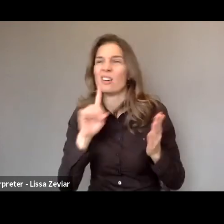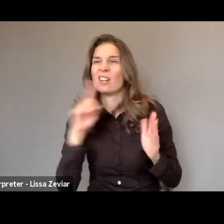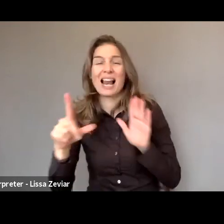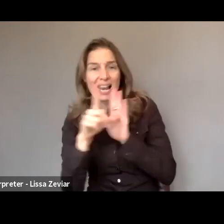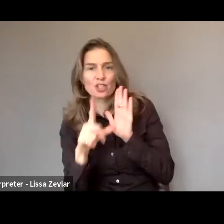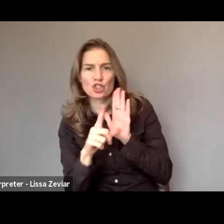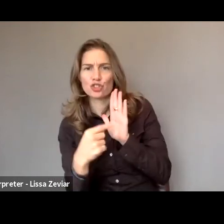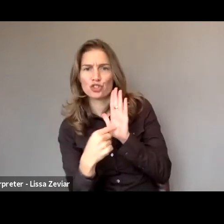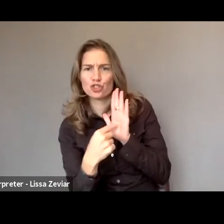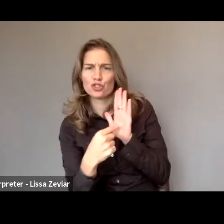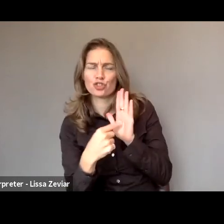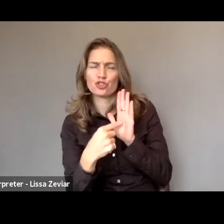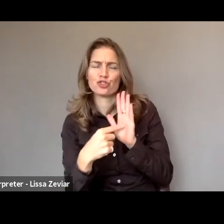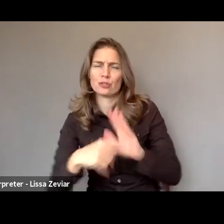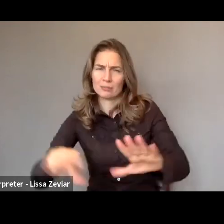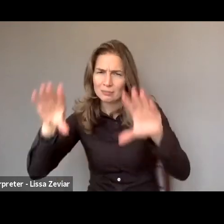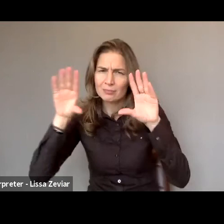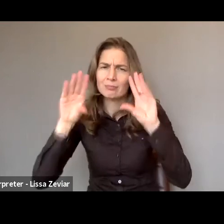all forms of violence against women and girls.